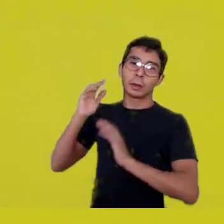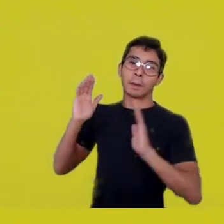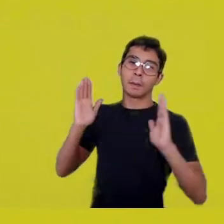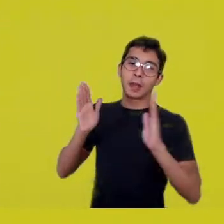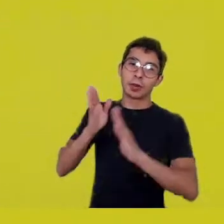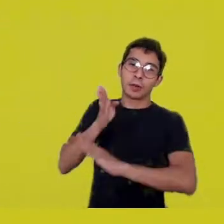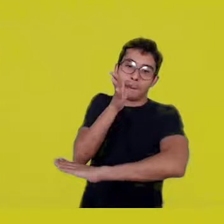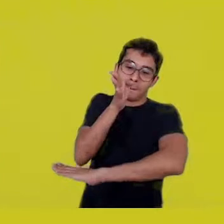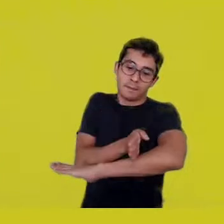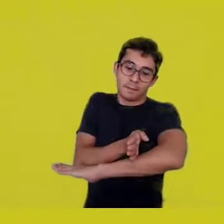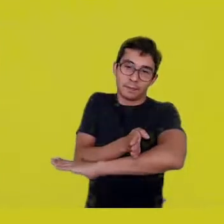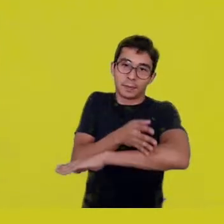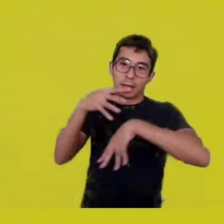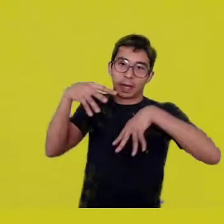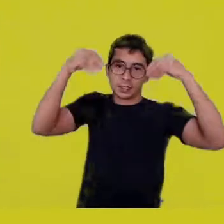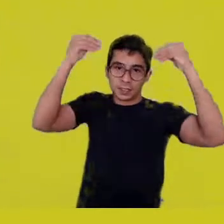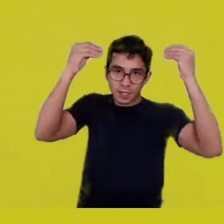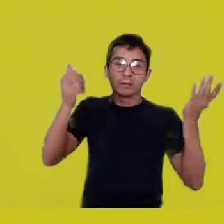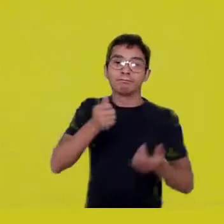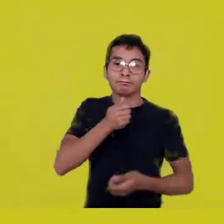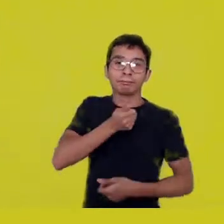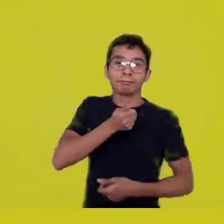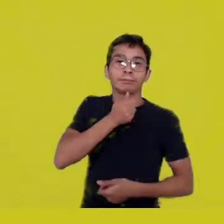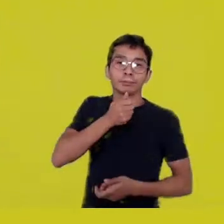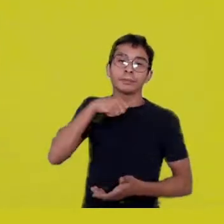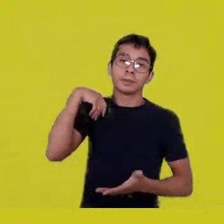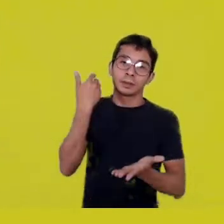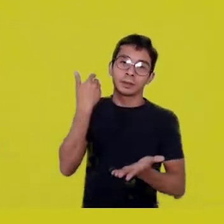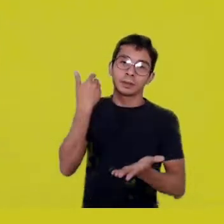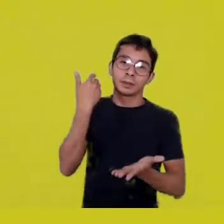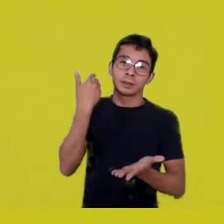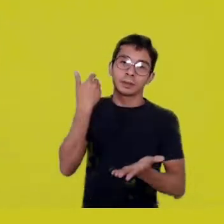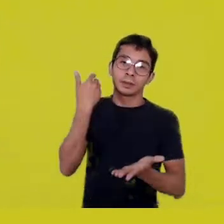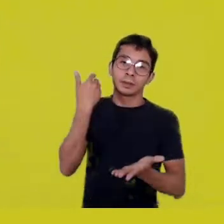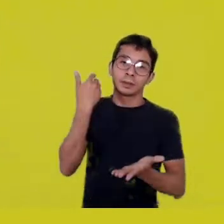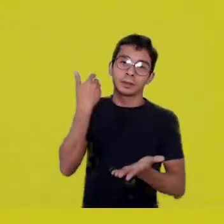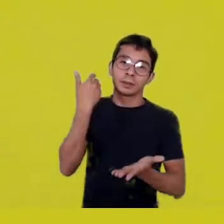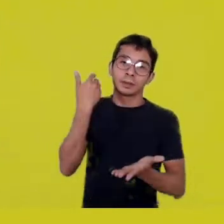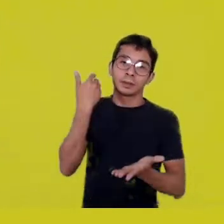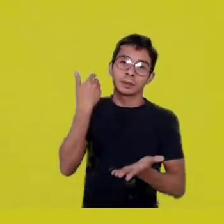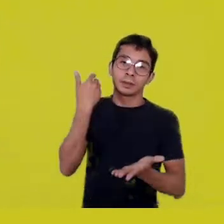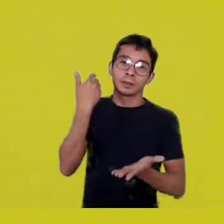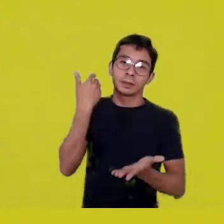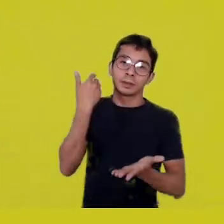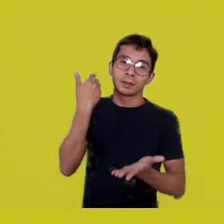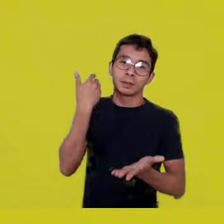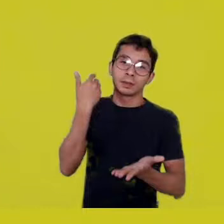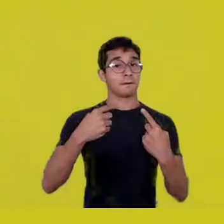We are challenged to think, Maria Thaís, about how to implode